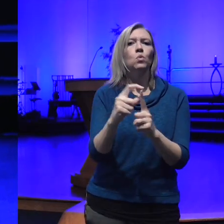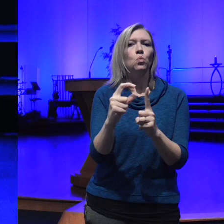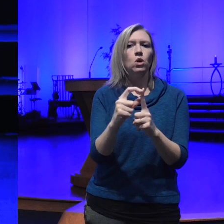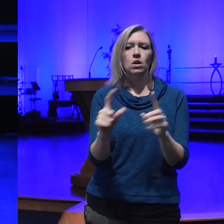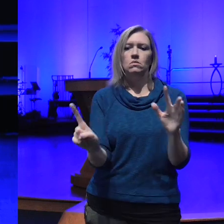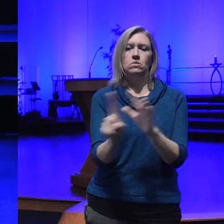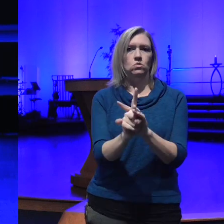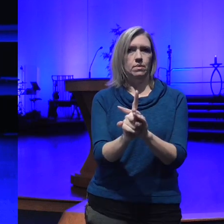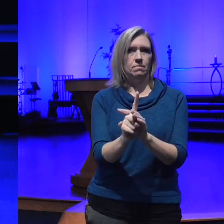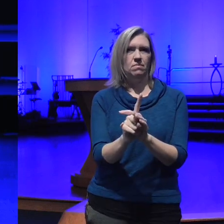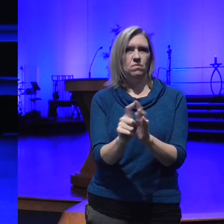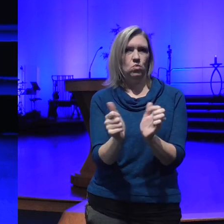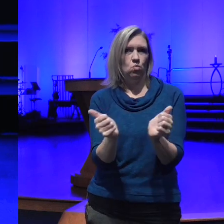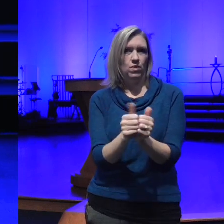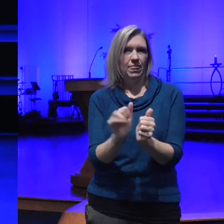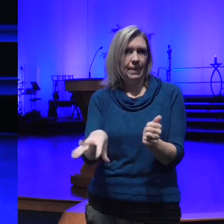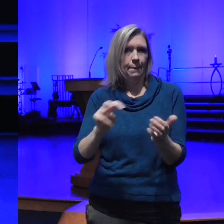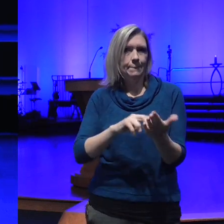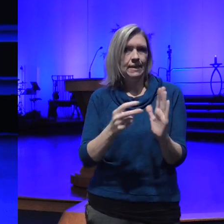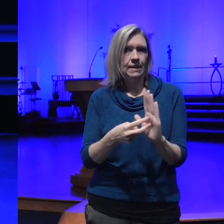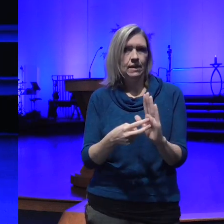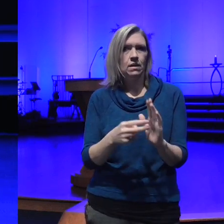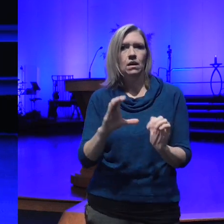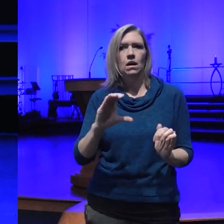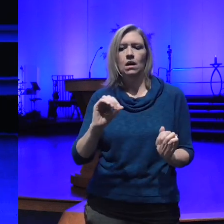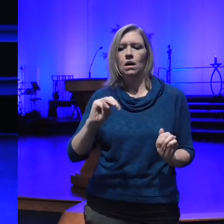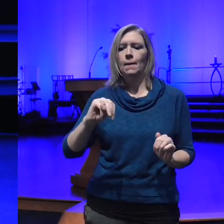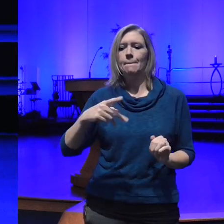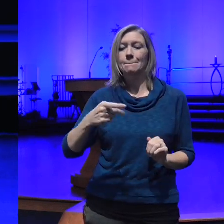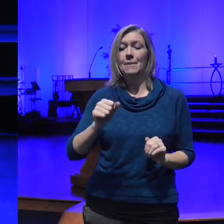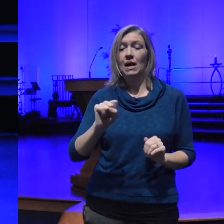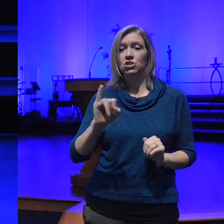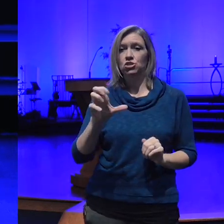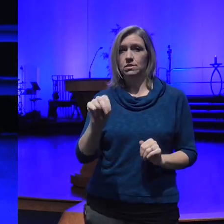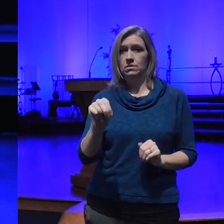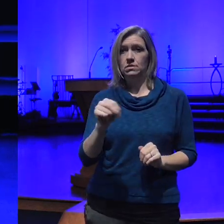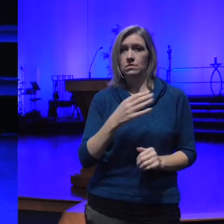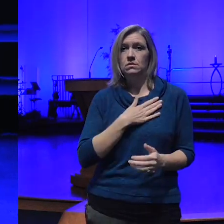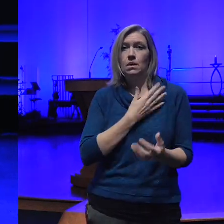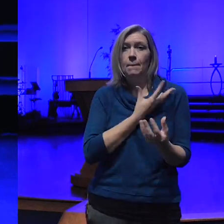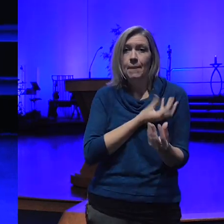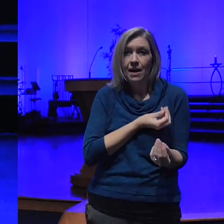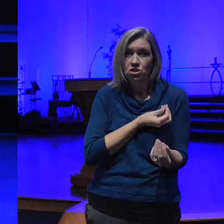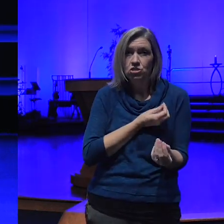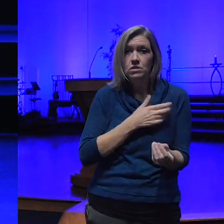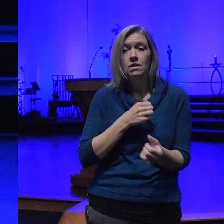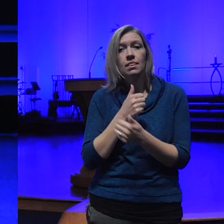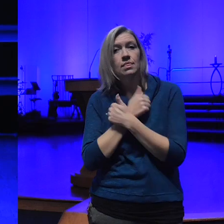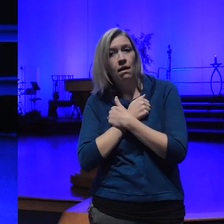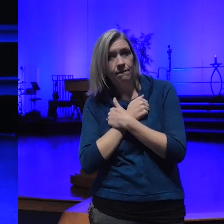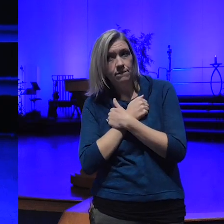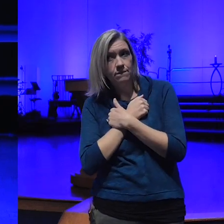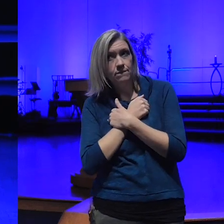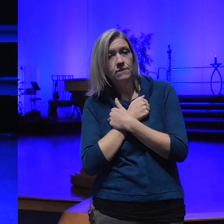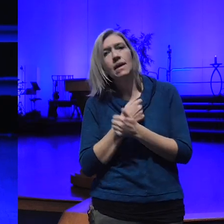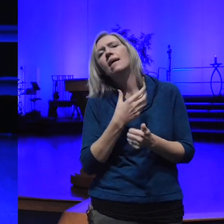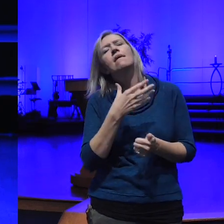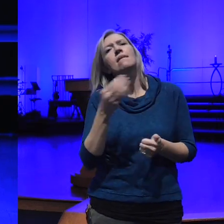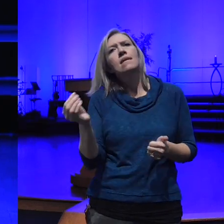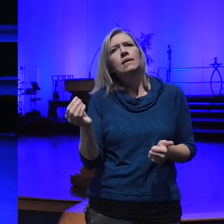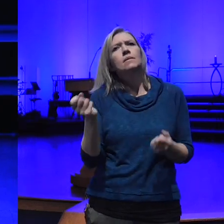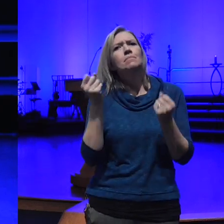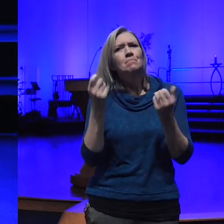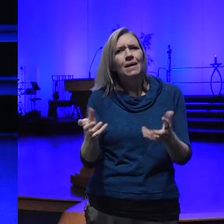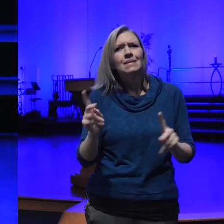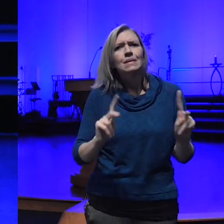it means is compassion compassion and love and I also think it was a lot about paying attention to